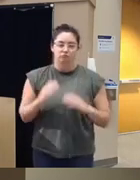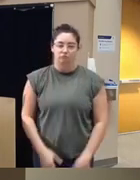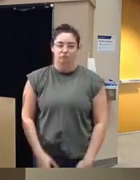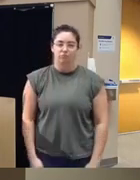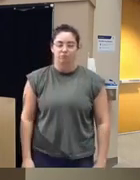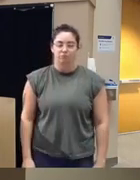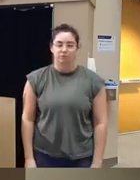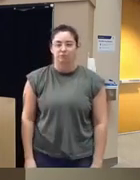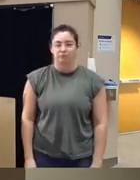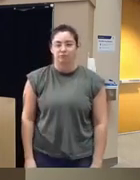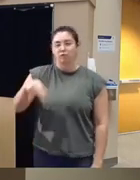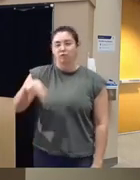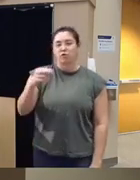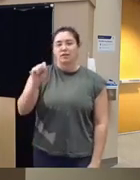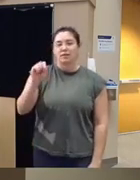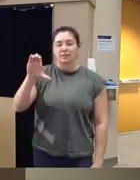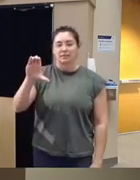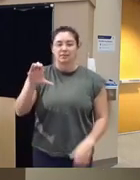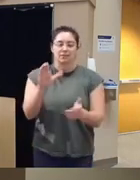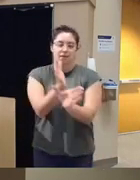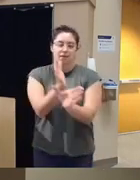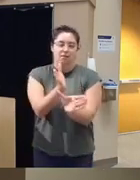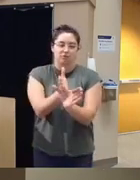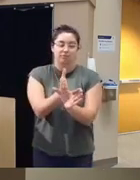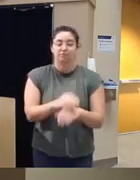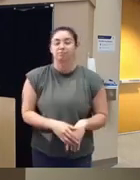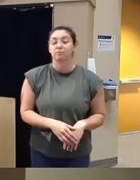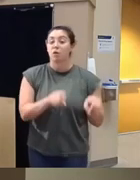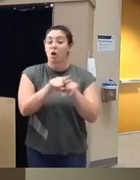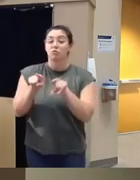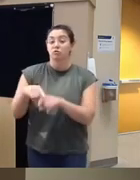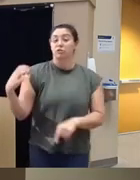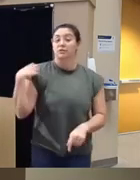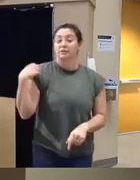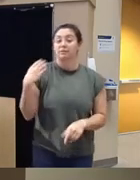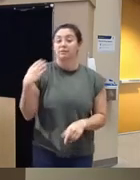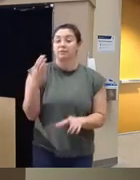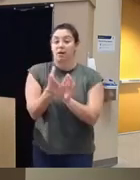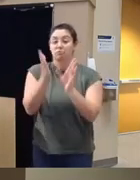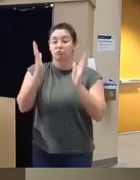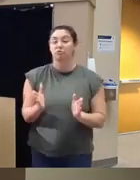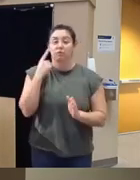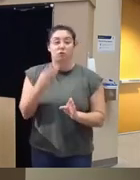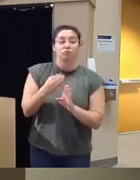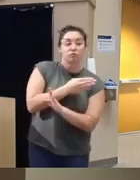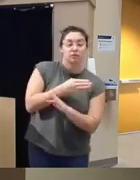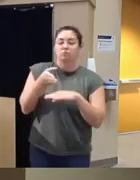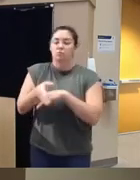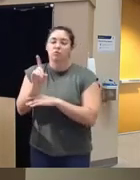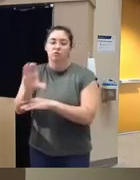forensic psychology since then she's also been the chief psychologist for pre and postu training at